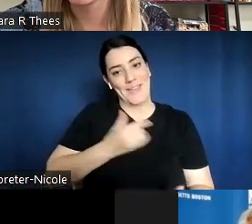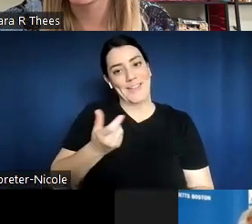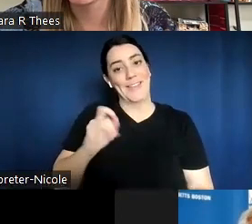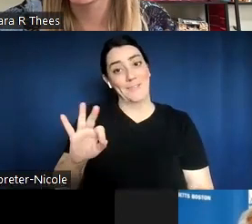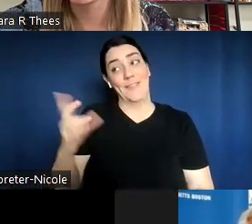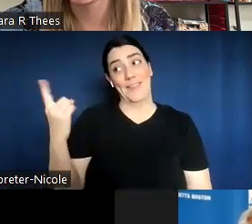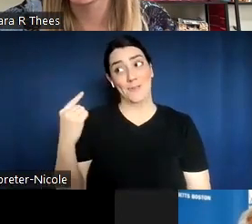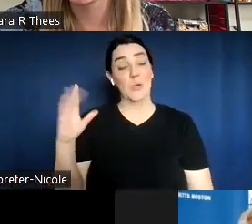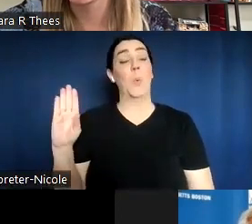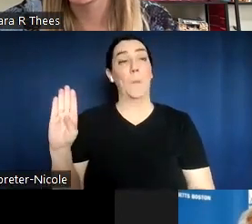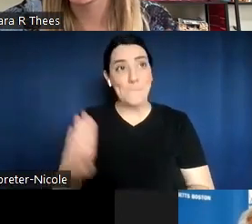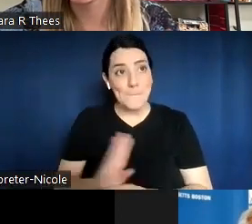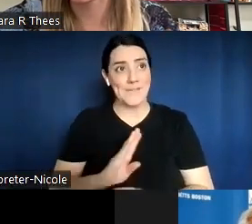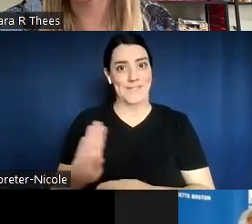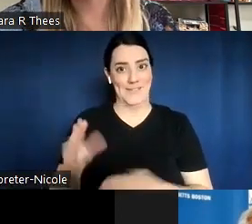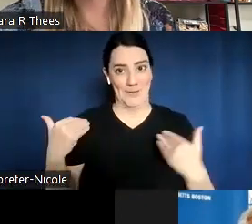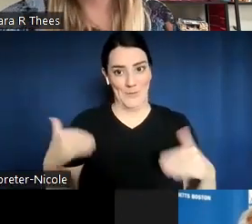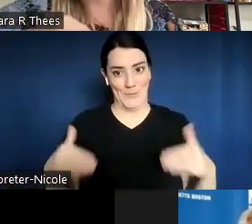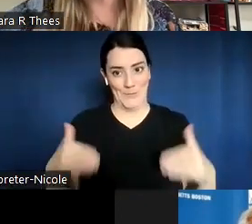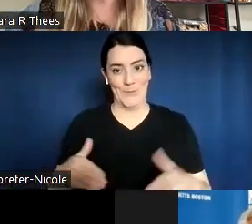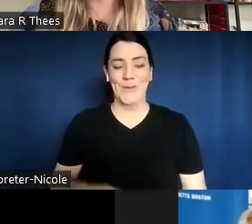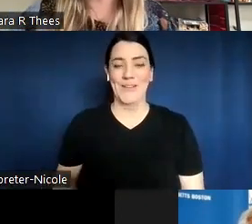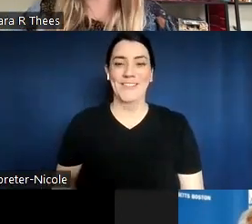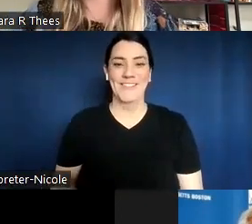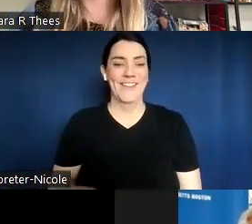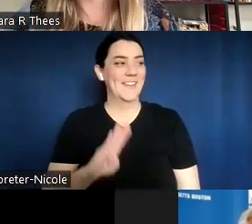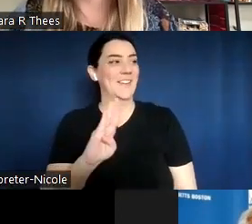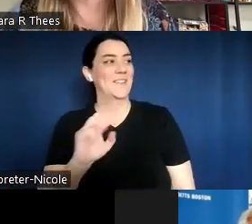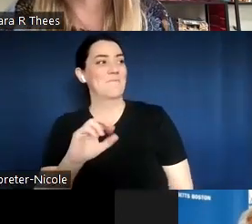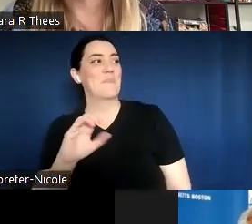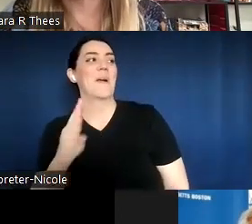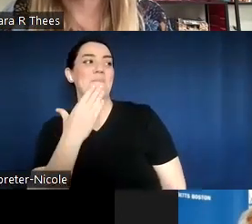This is Barb. Thank you, Kelly. I am laughing out loud over here.